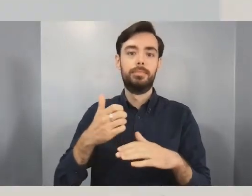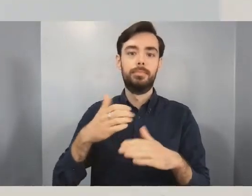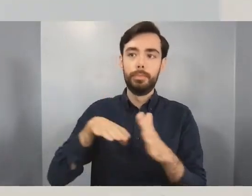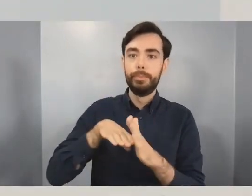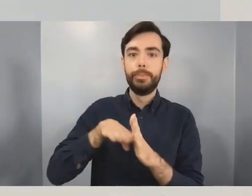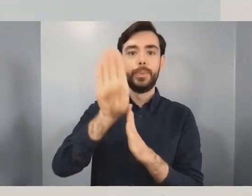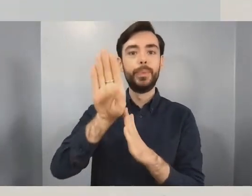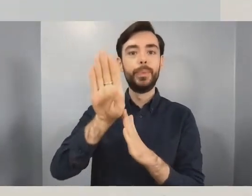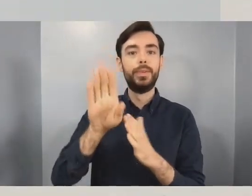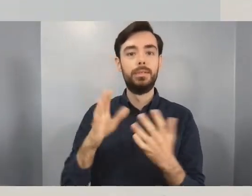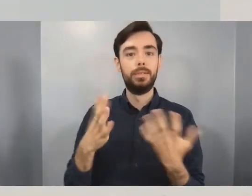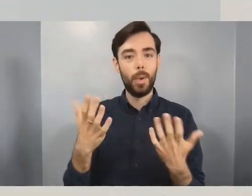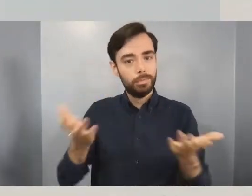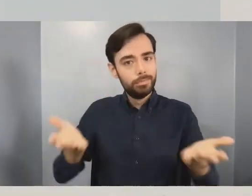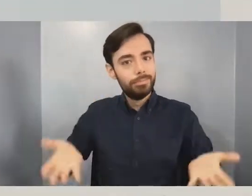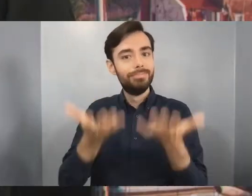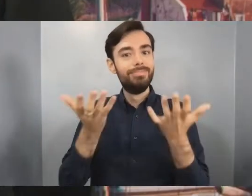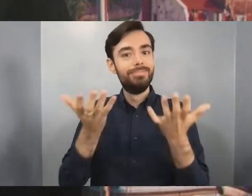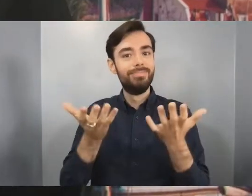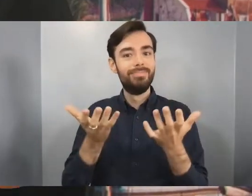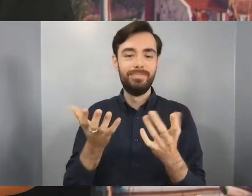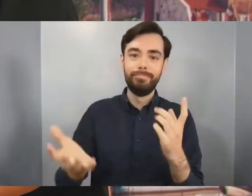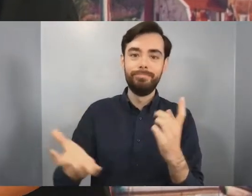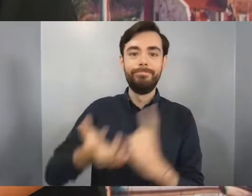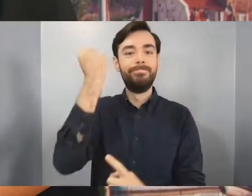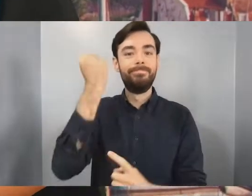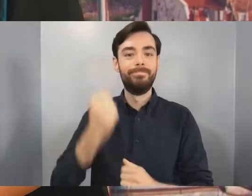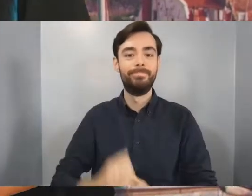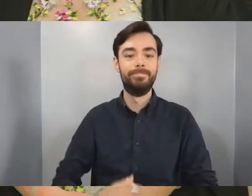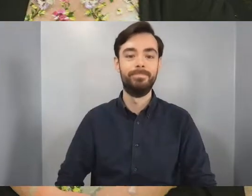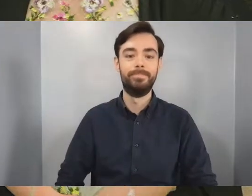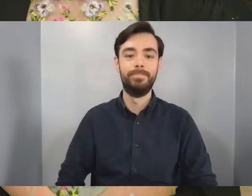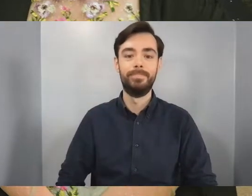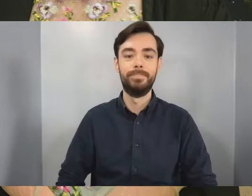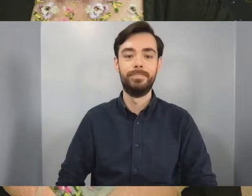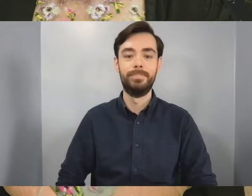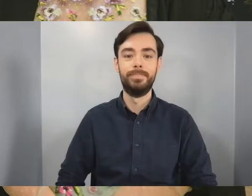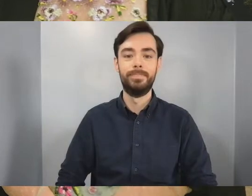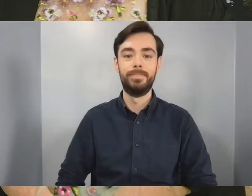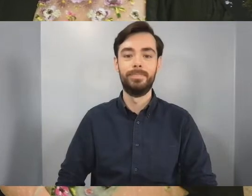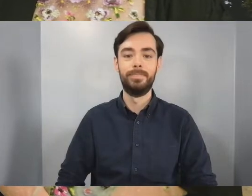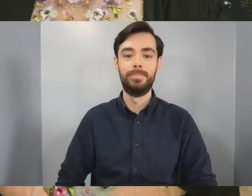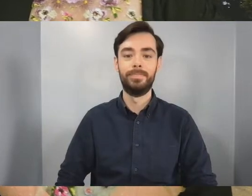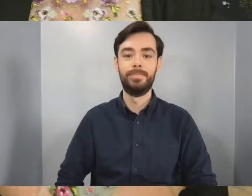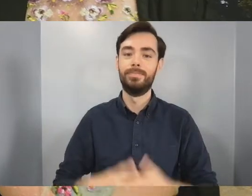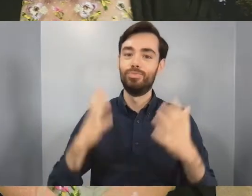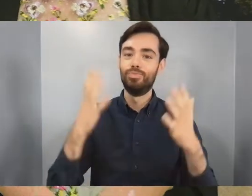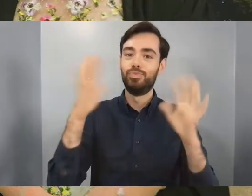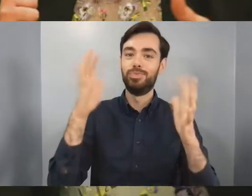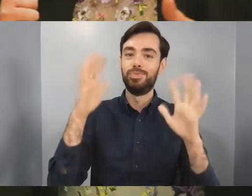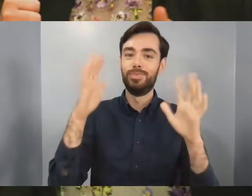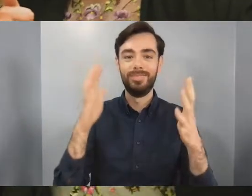of it! Congratulations! Congratulations.. Class.. of 2021!